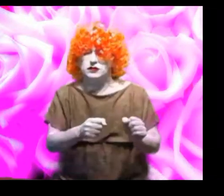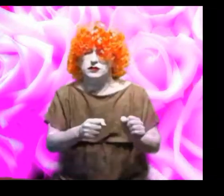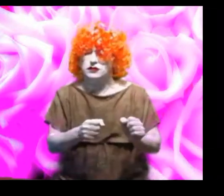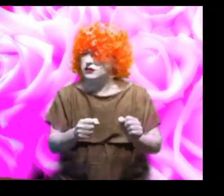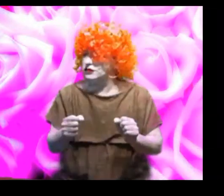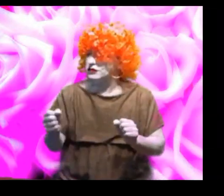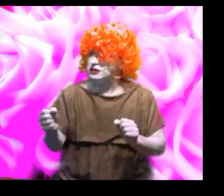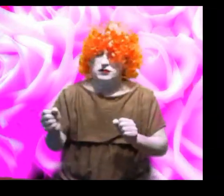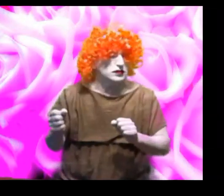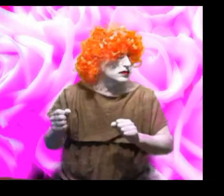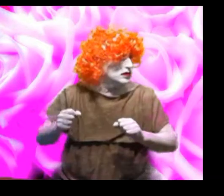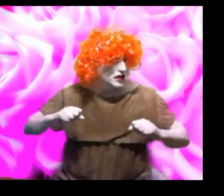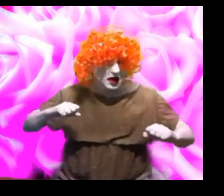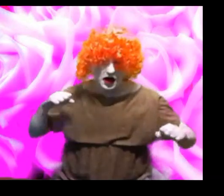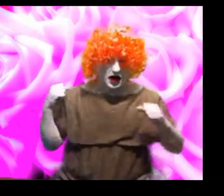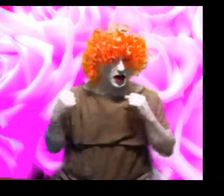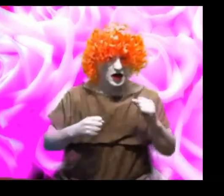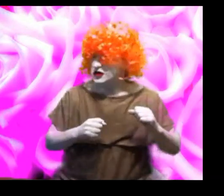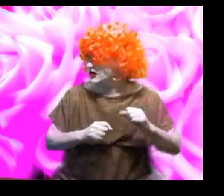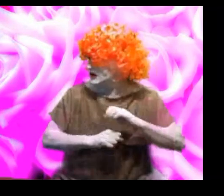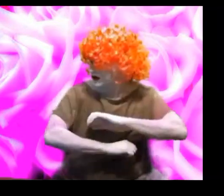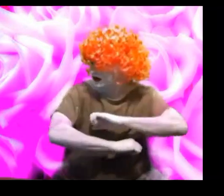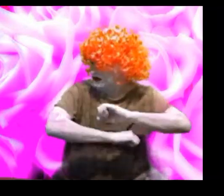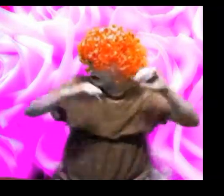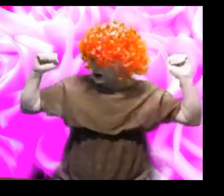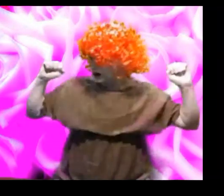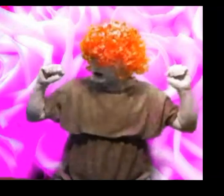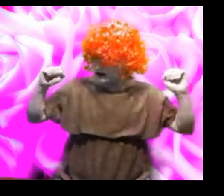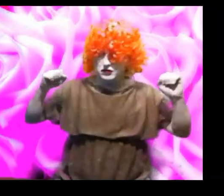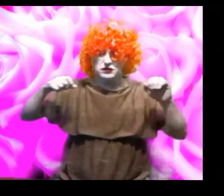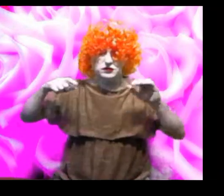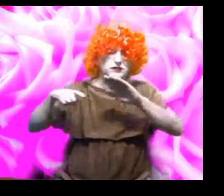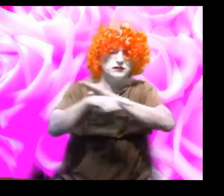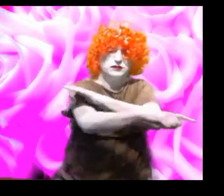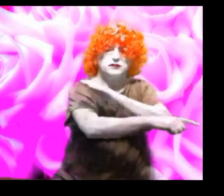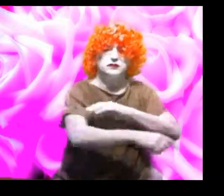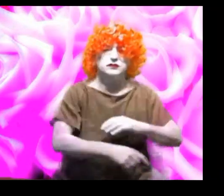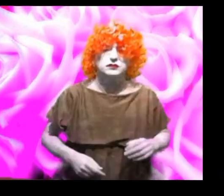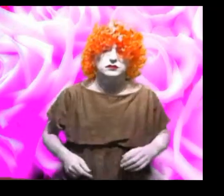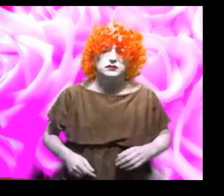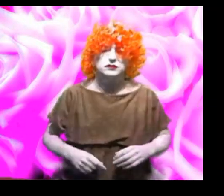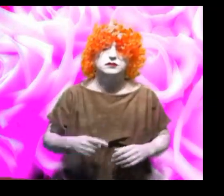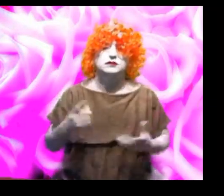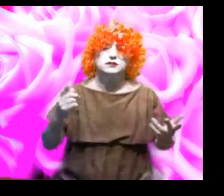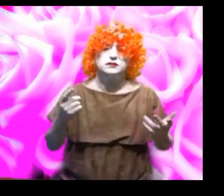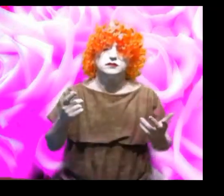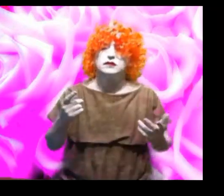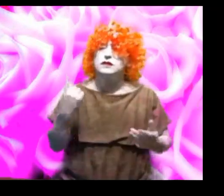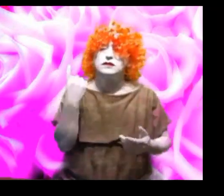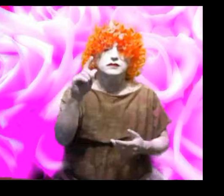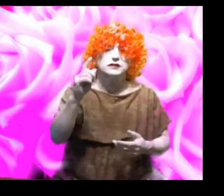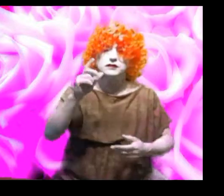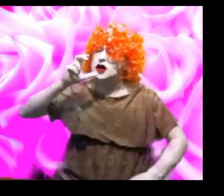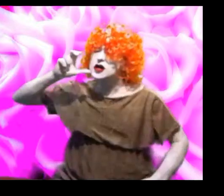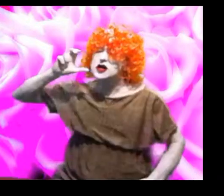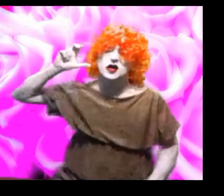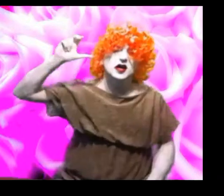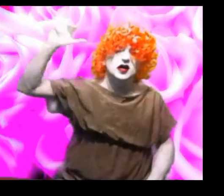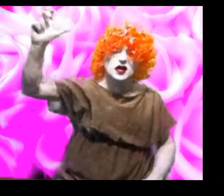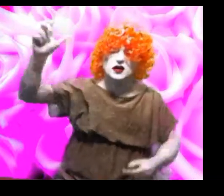firstly most importantly, SCREAM, a bit like this aaaaaaagggghhh! but louder